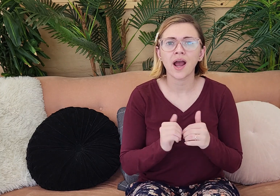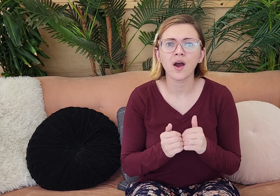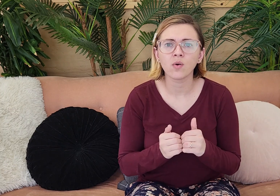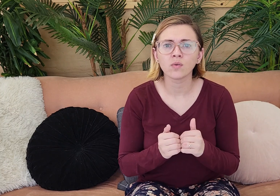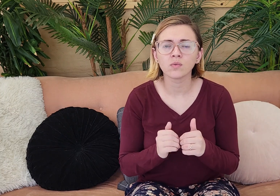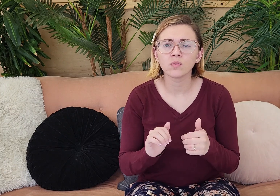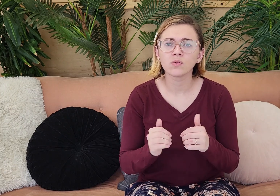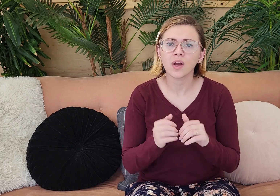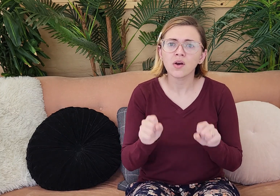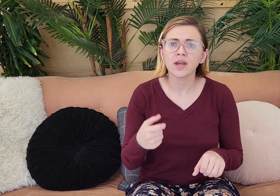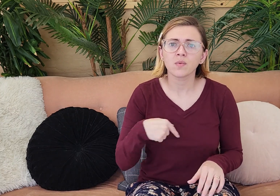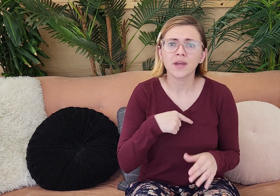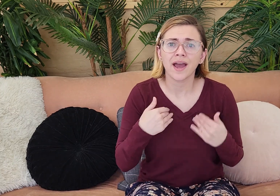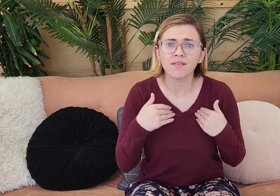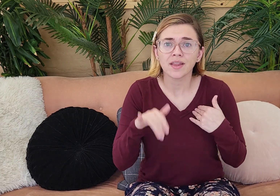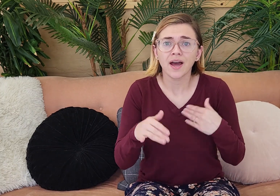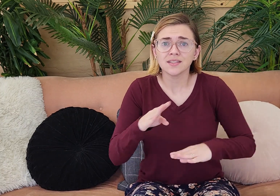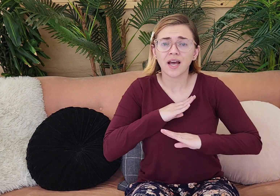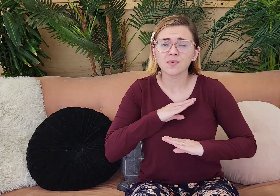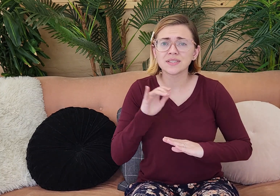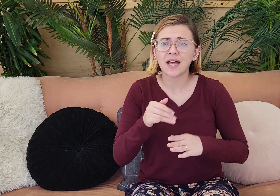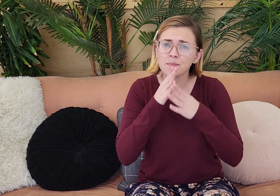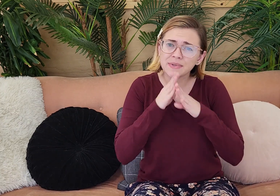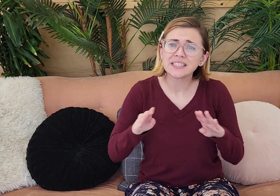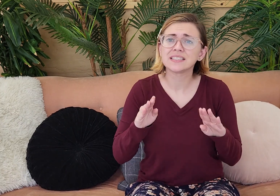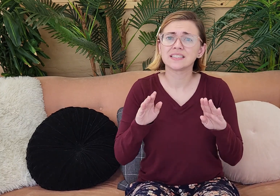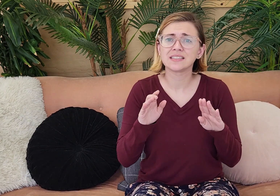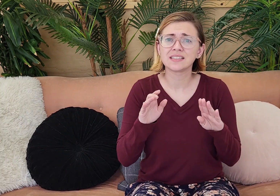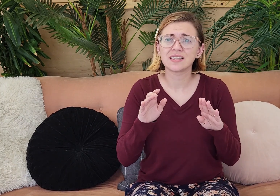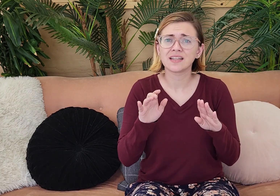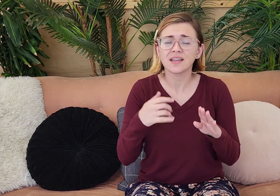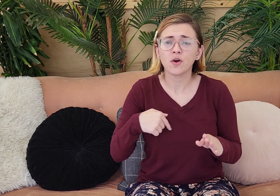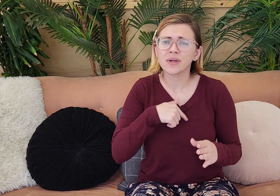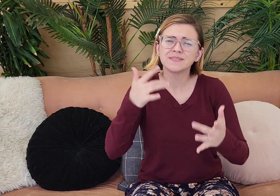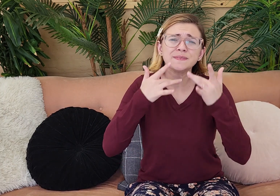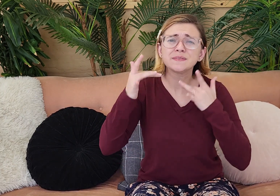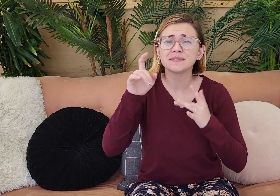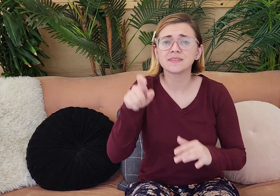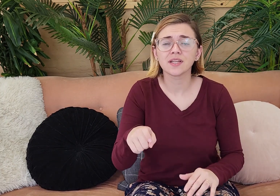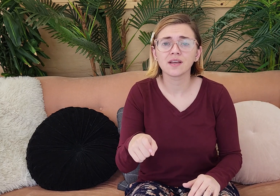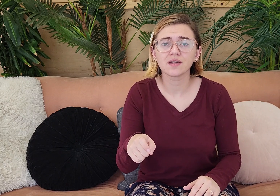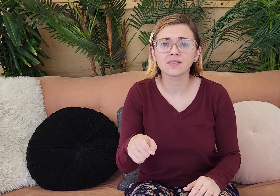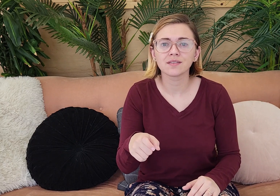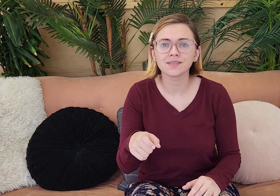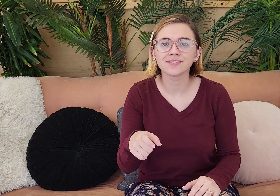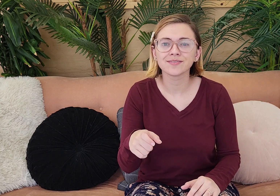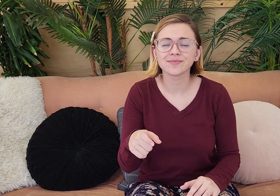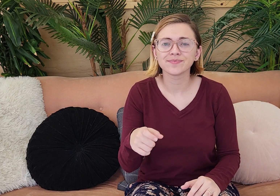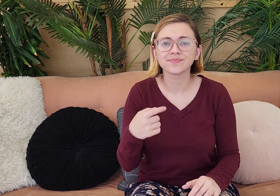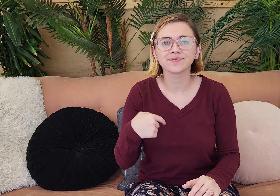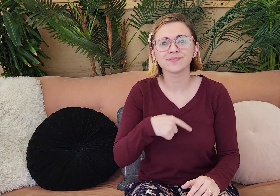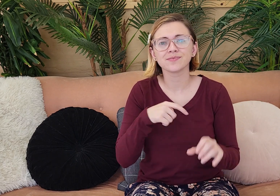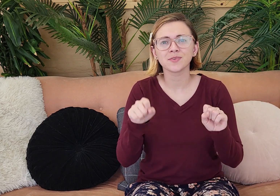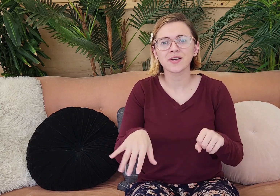That satisfaction will how can we have that hope, that satisfaction, that peace that we desperately need?